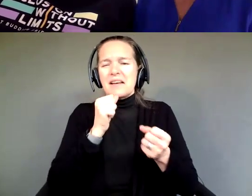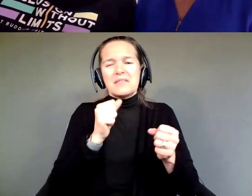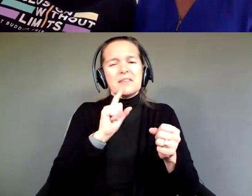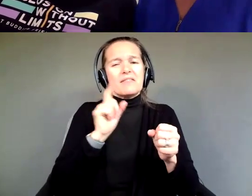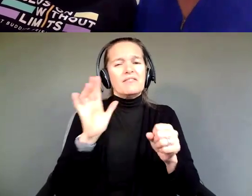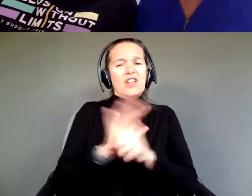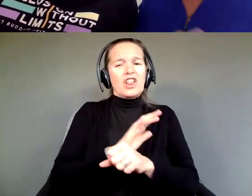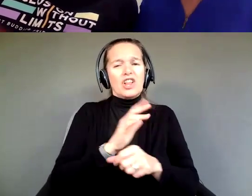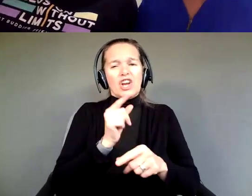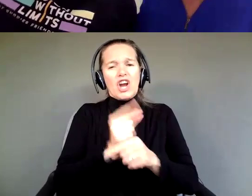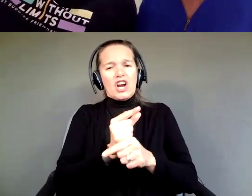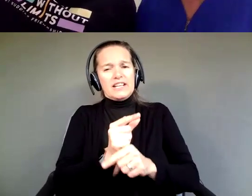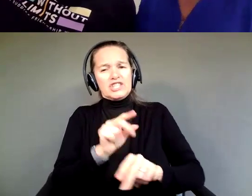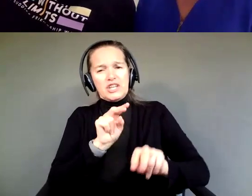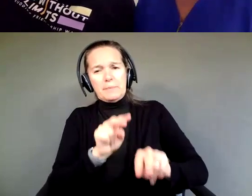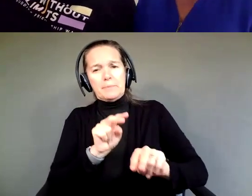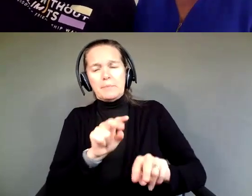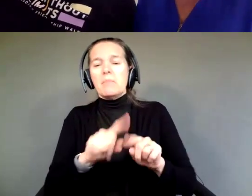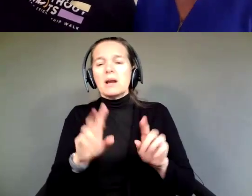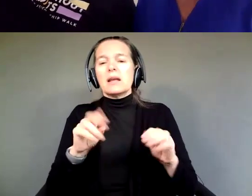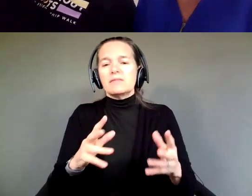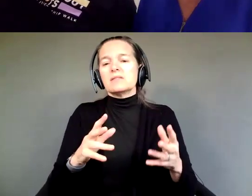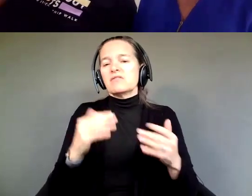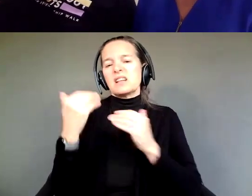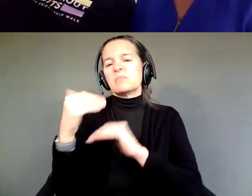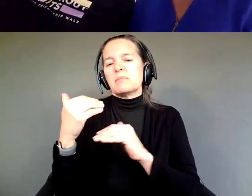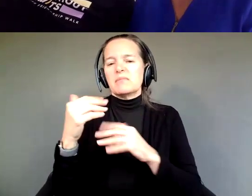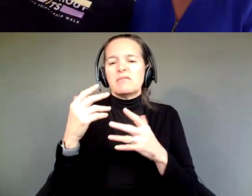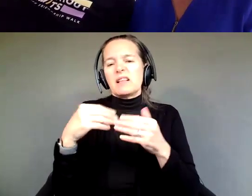but it still gives us that flexibility to revisit as we do annually.